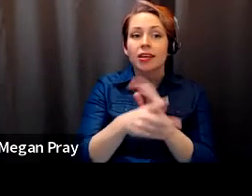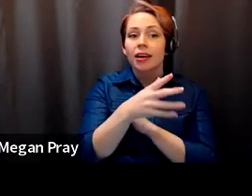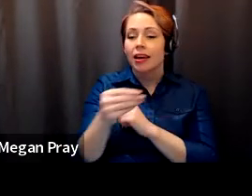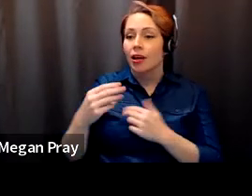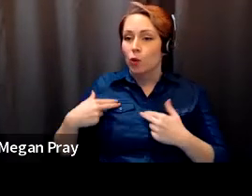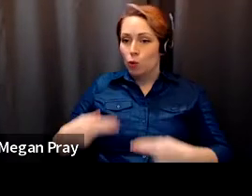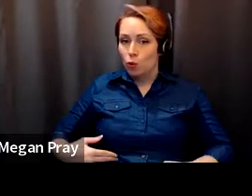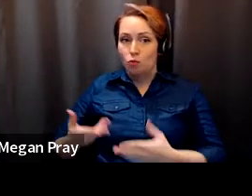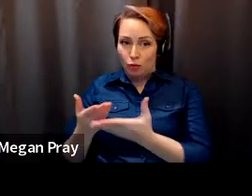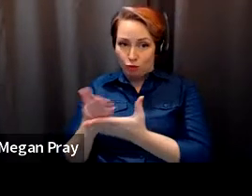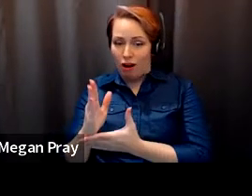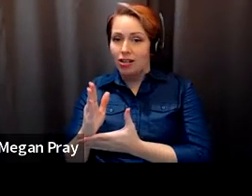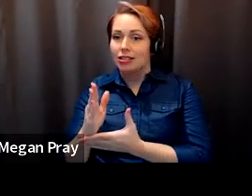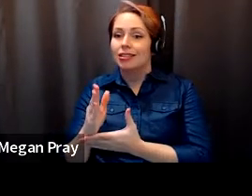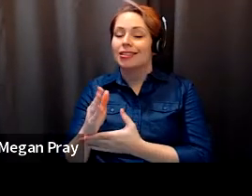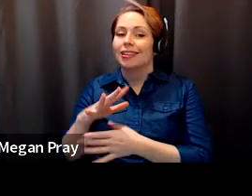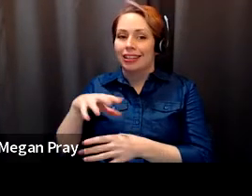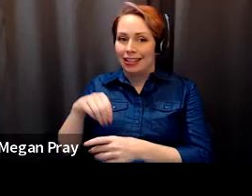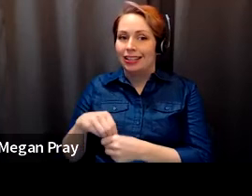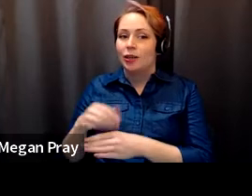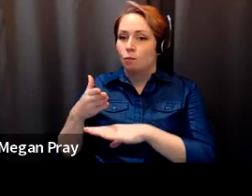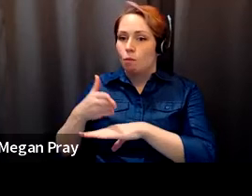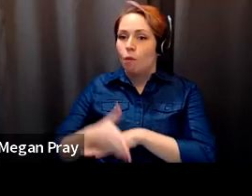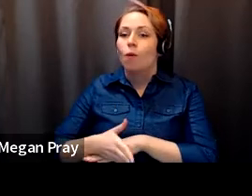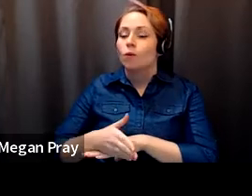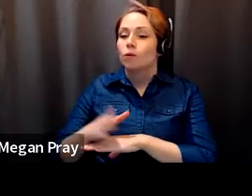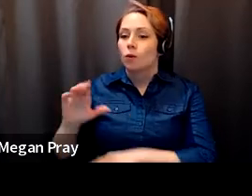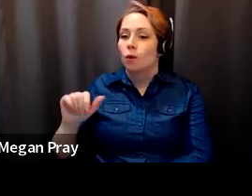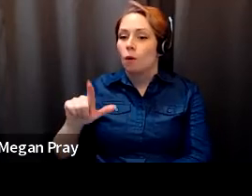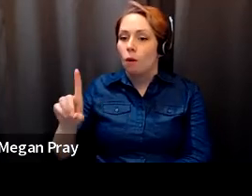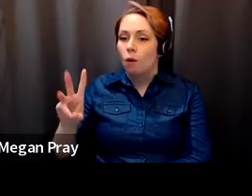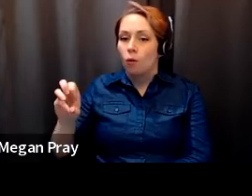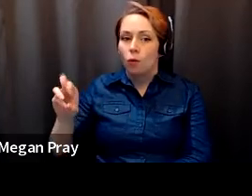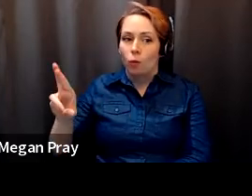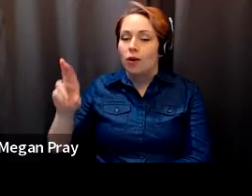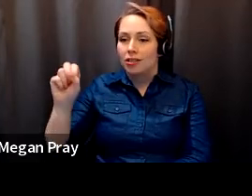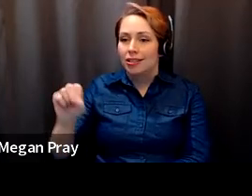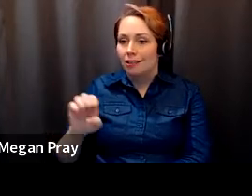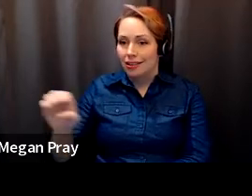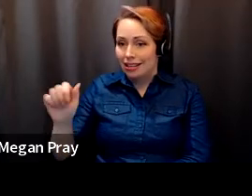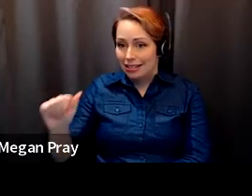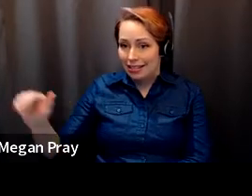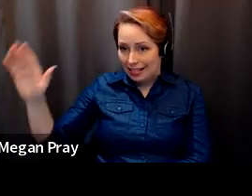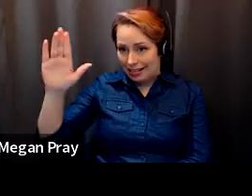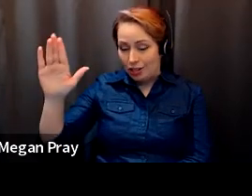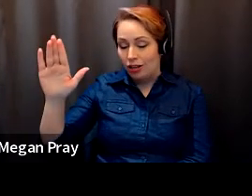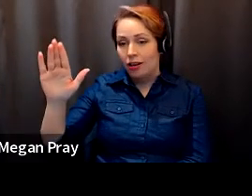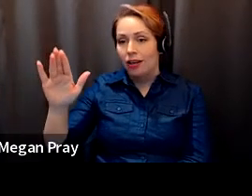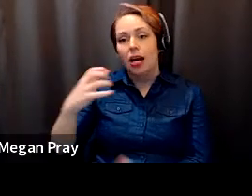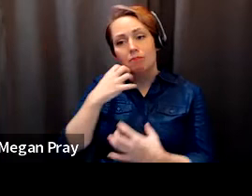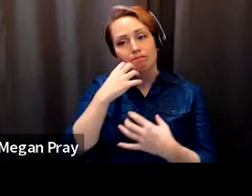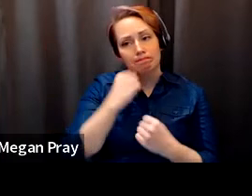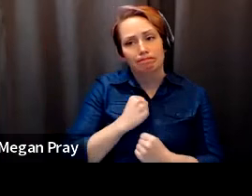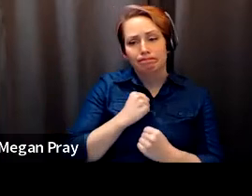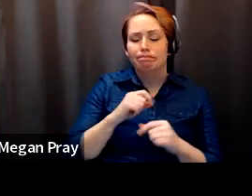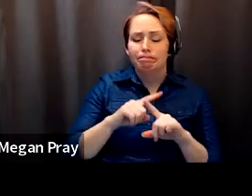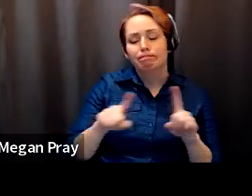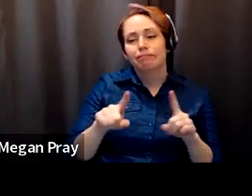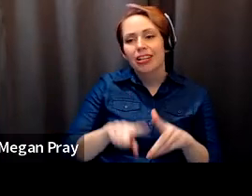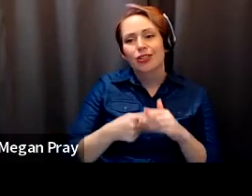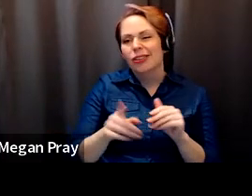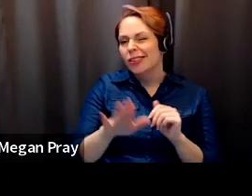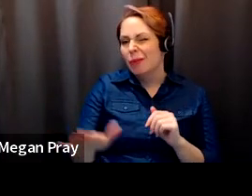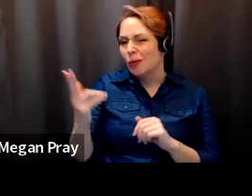Salvador Santino Regilme: This is a book that is close to my heart, primarily for various reasons, but basically it started, I would say 13 years ago when I was when I worked for.